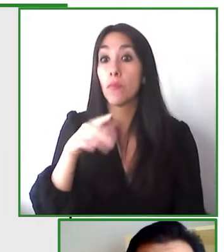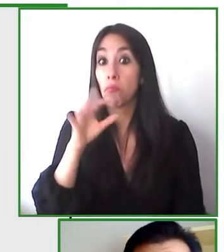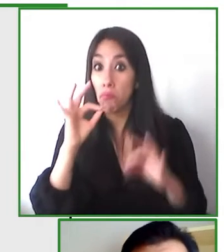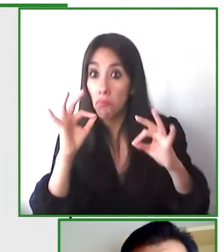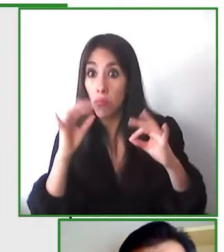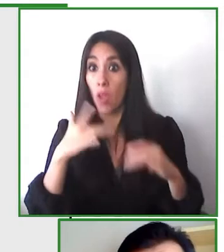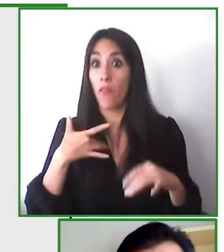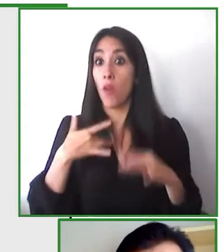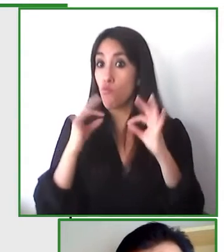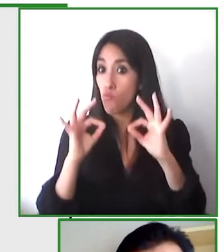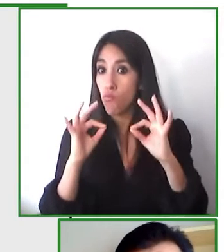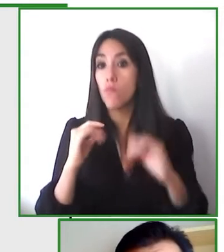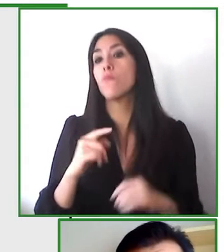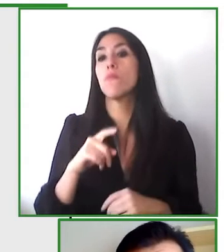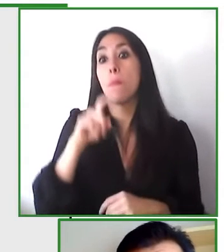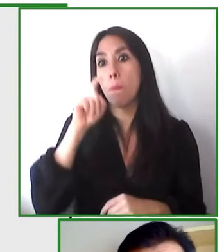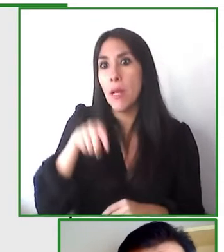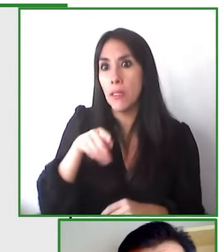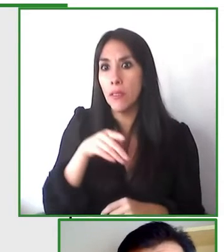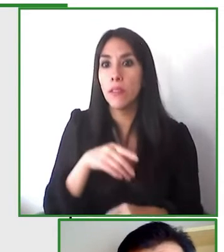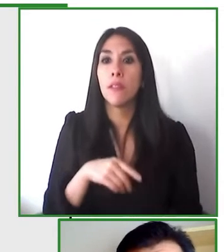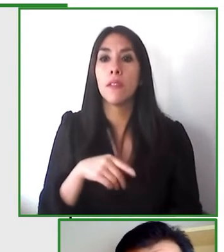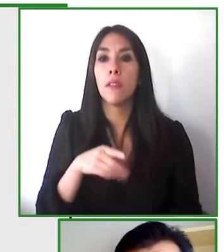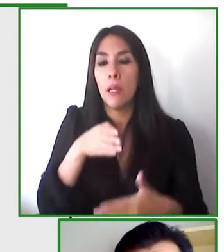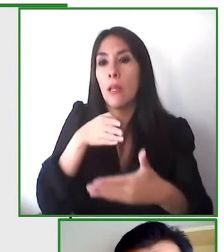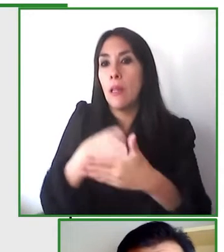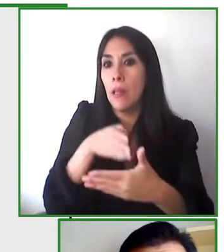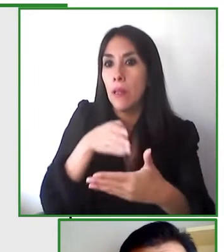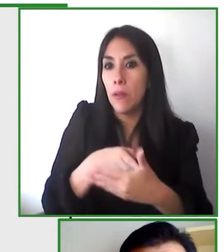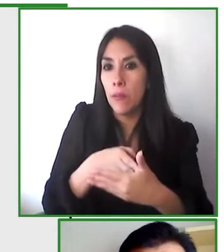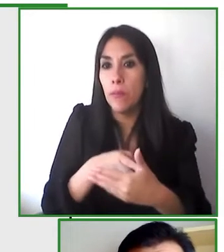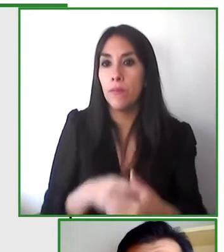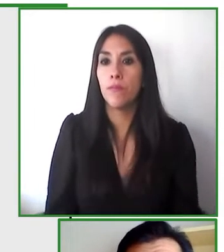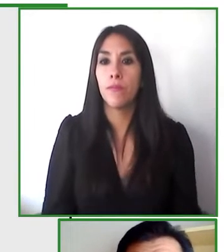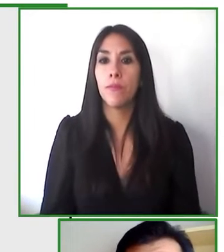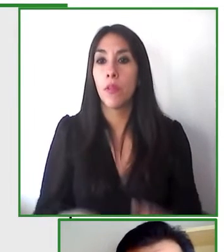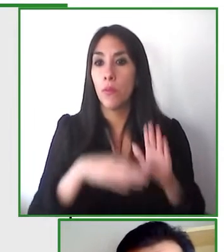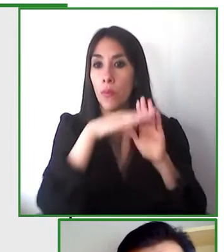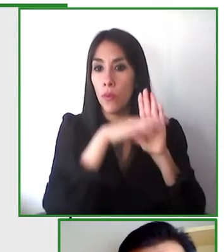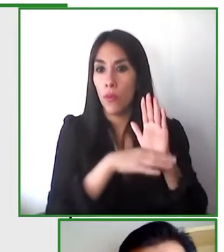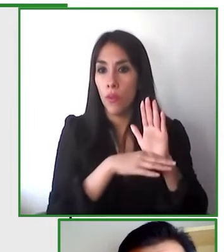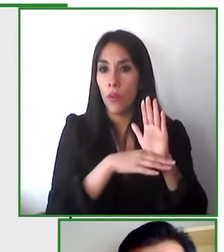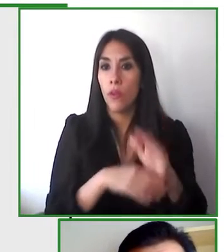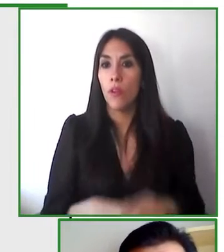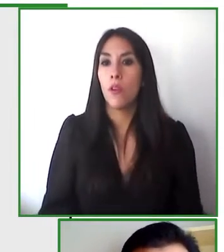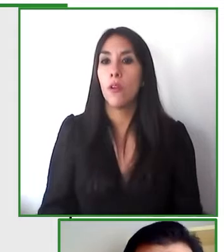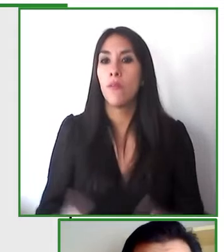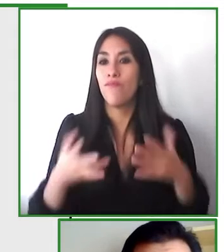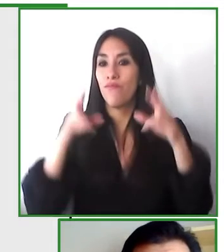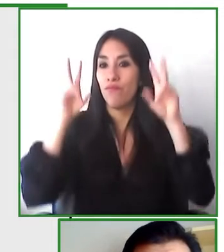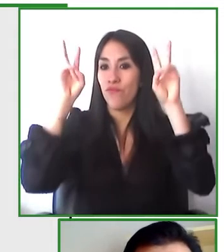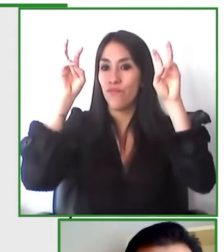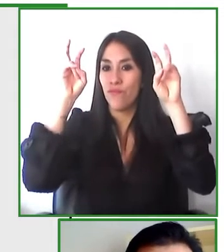inadequate numbers of adapted vehicles they follow very strict uh routes and at